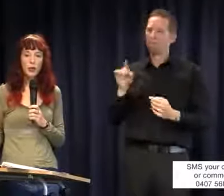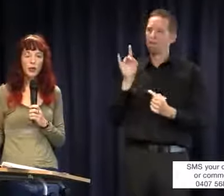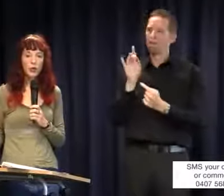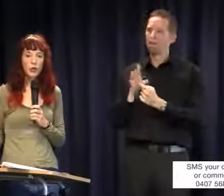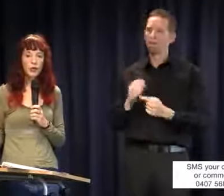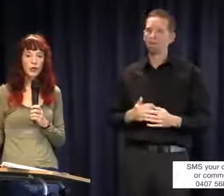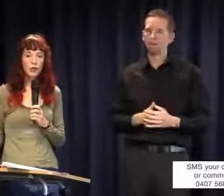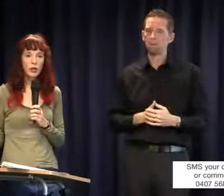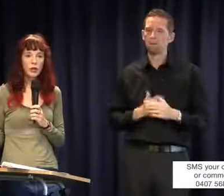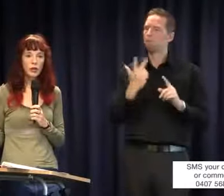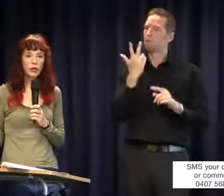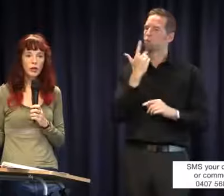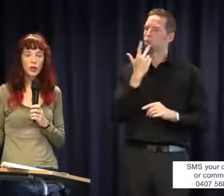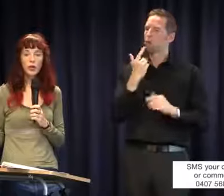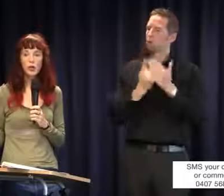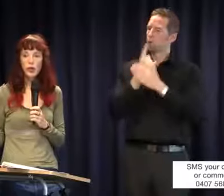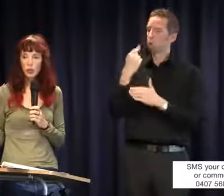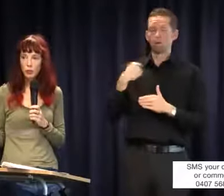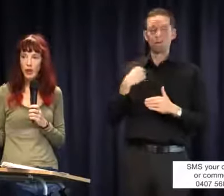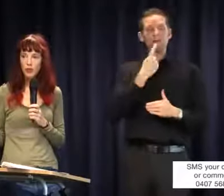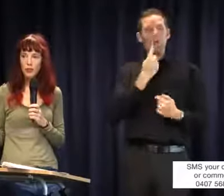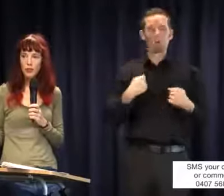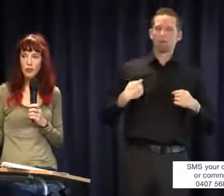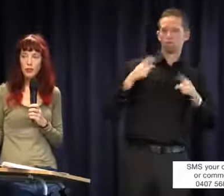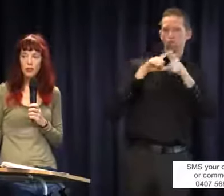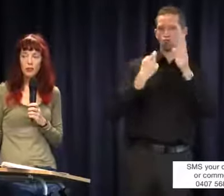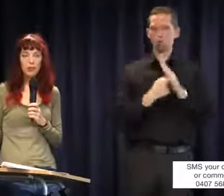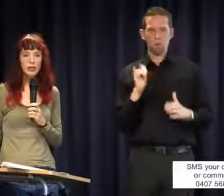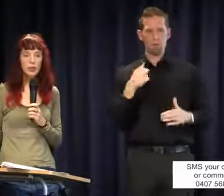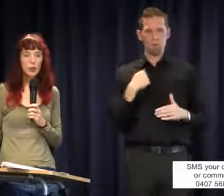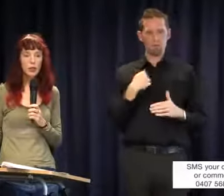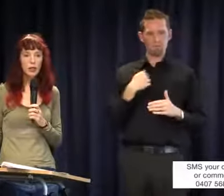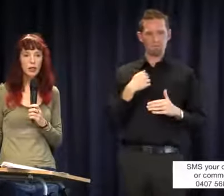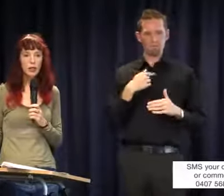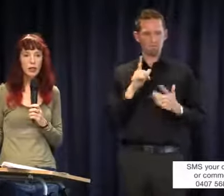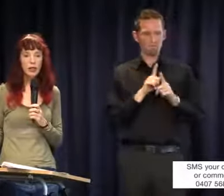I could call myself a doctor as well or a behavioural analyst but unless anyone had